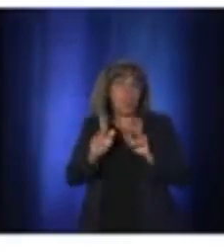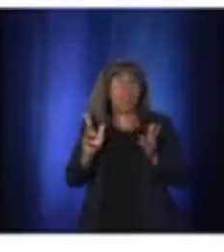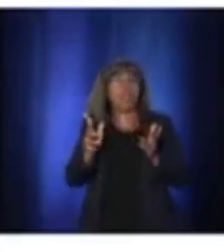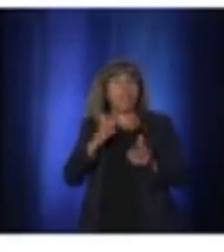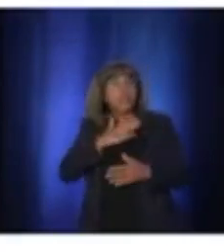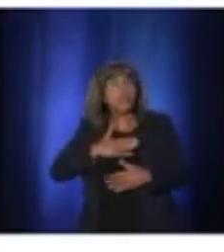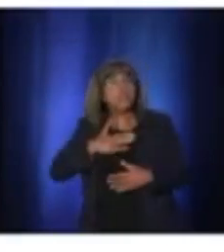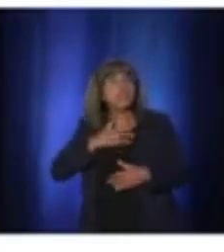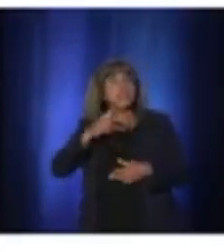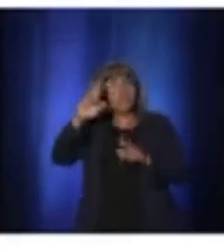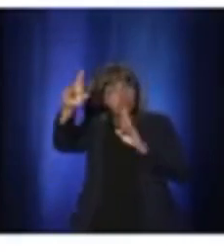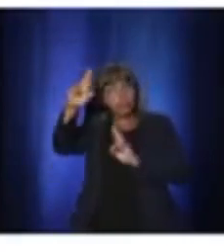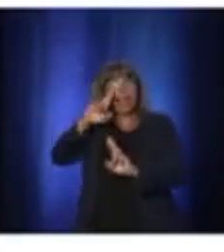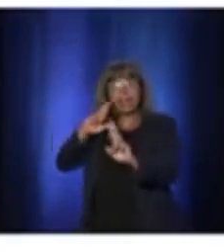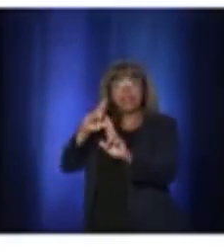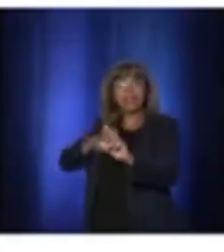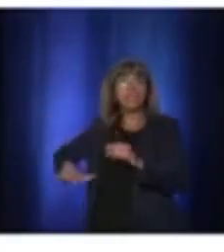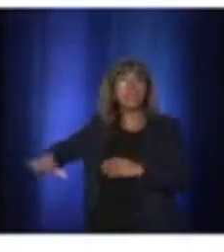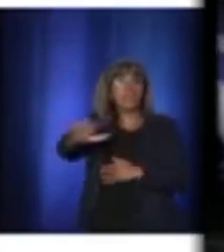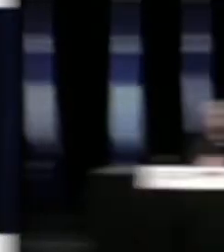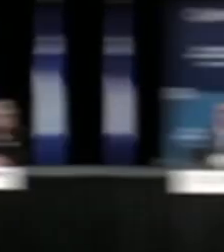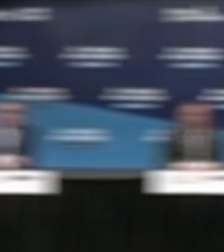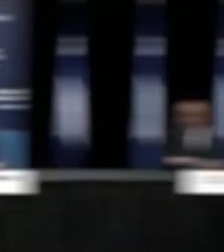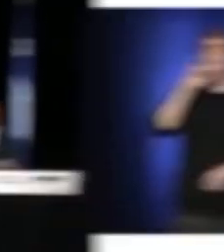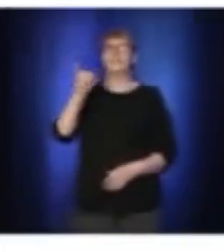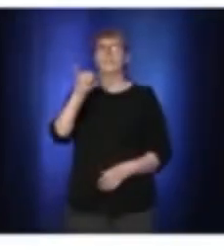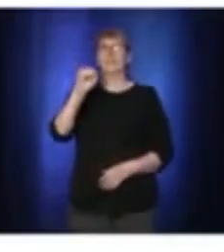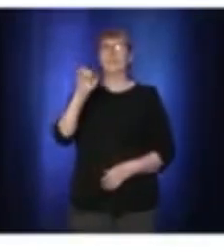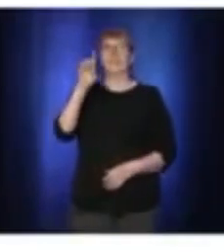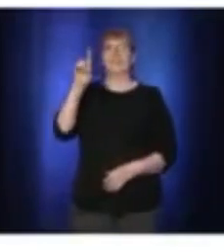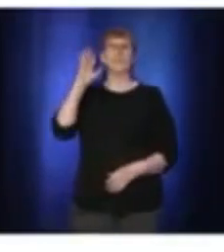other. Tank you. You mentioned before that you